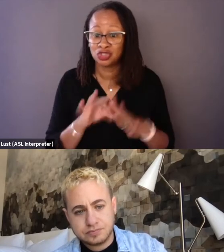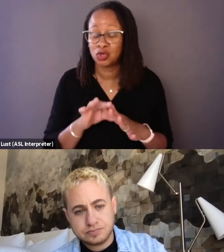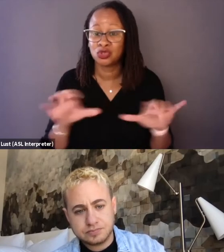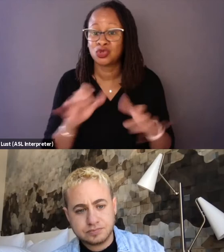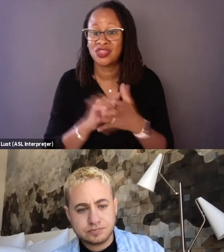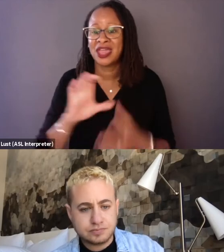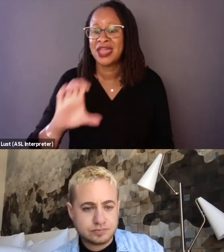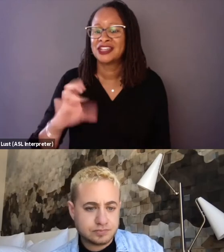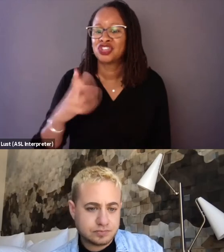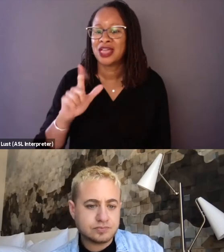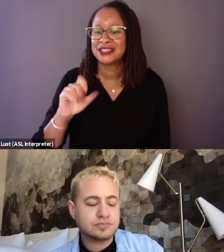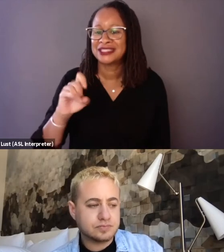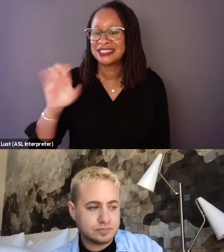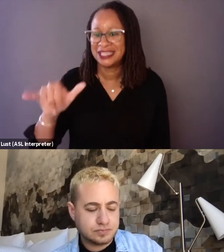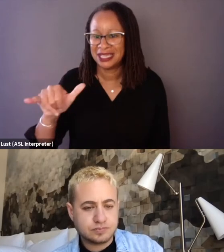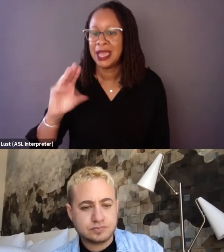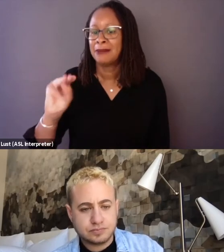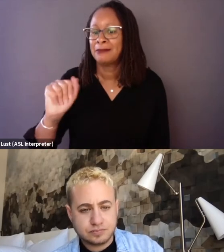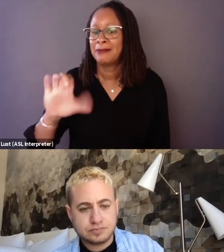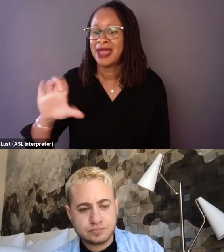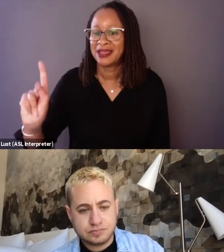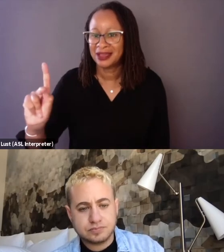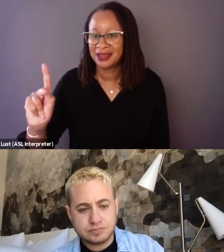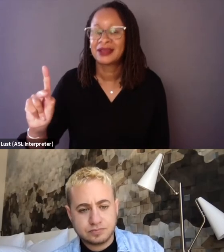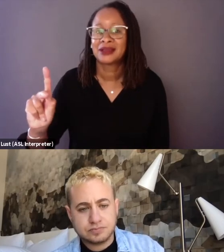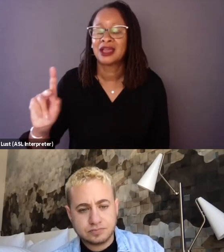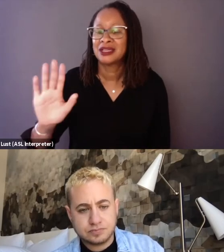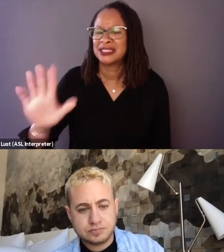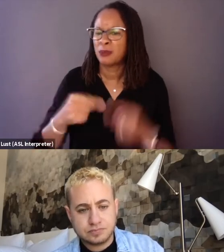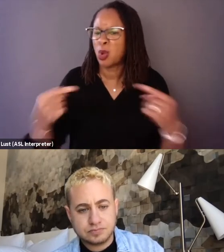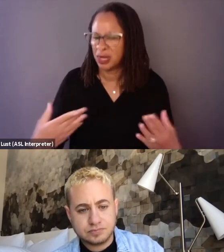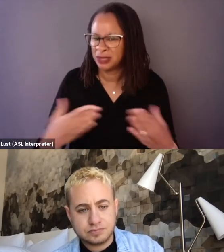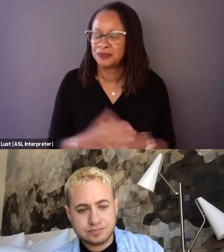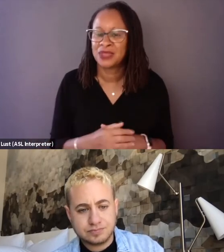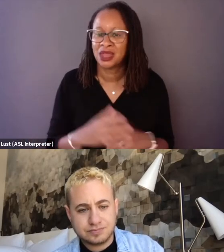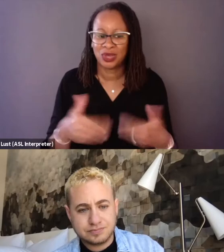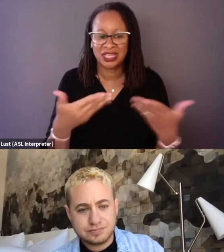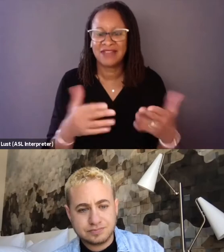Mack's opponent who we really gave a lot of agency to because, man, she was there for the right reason.